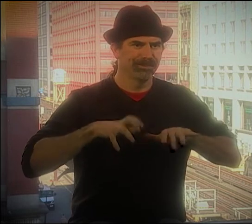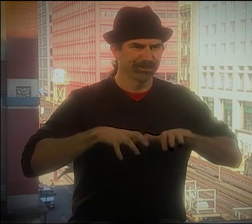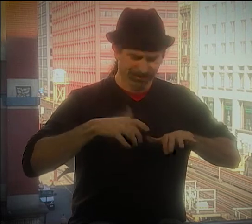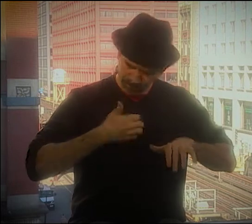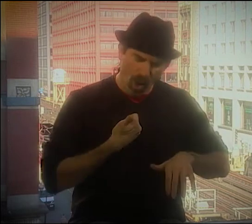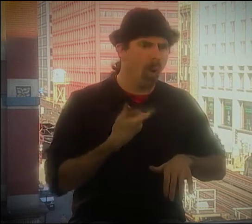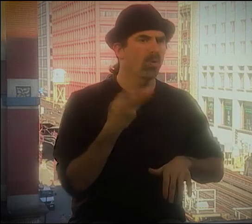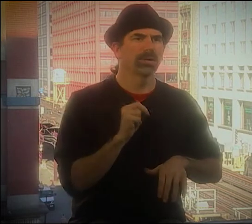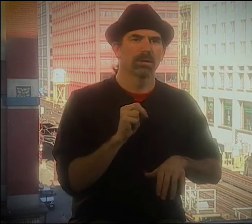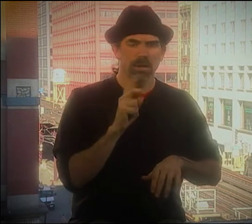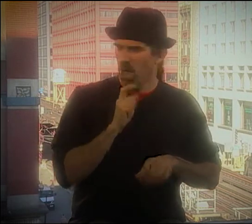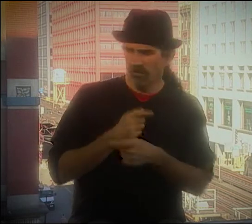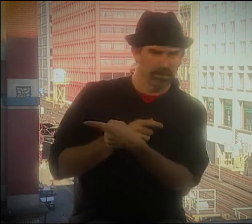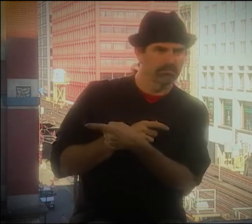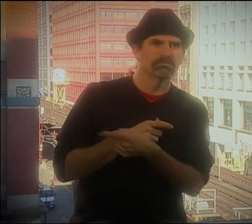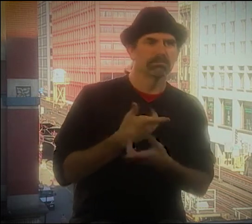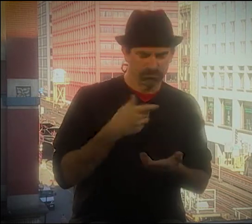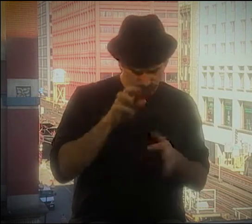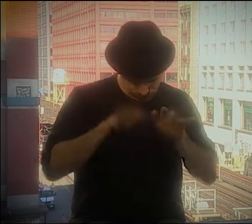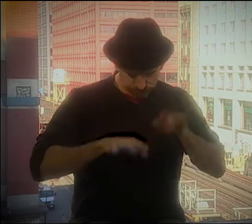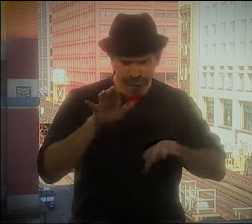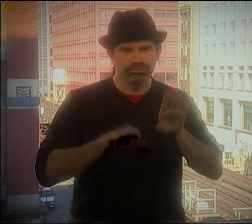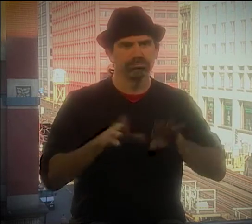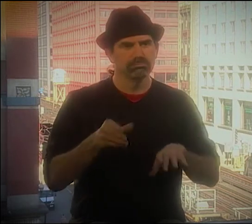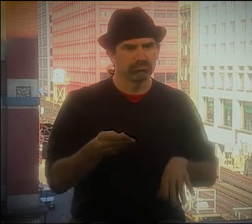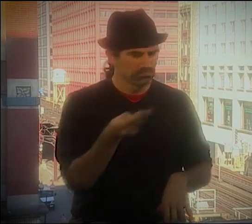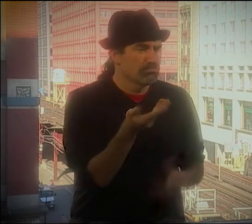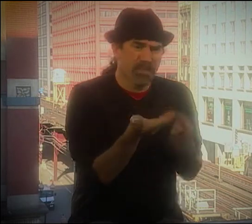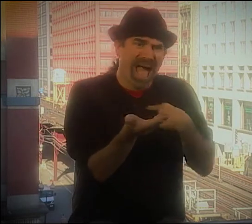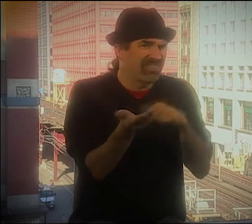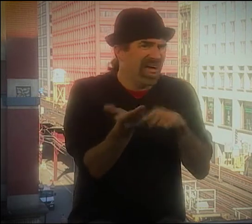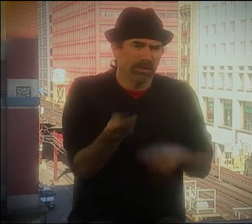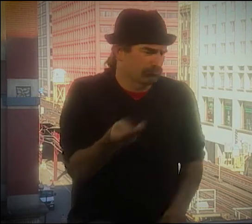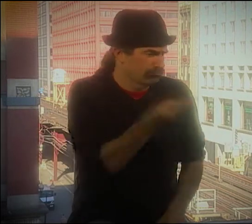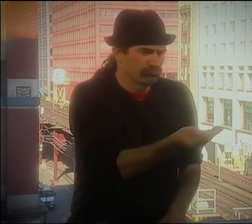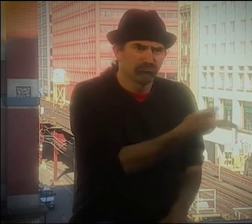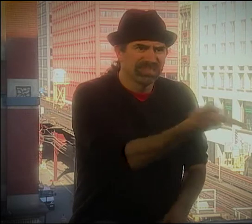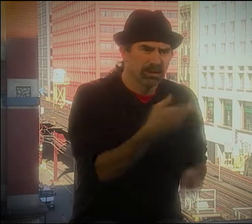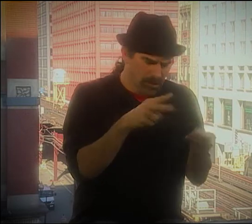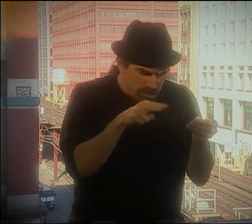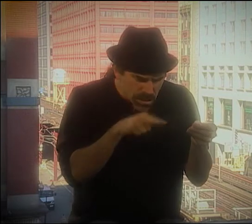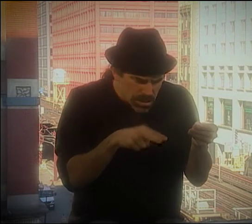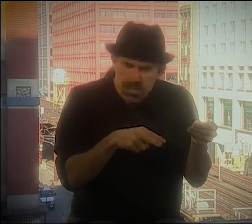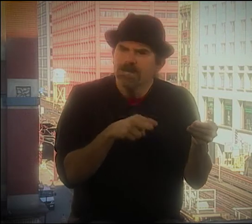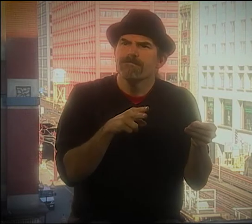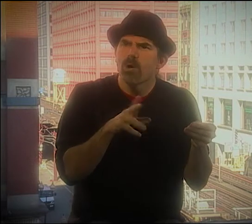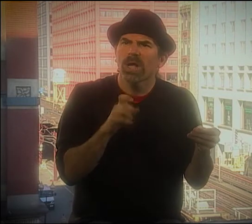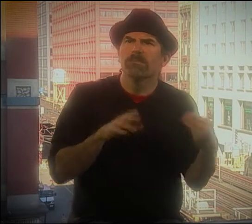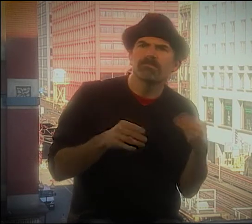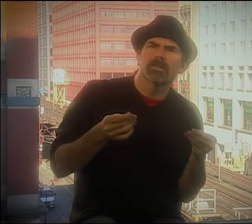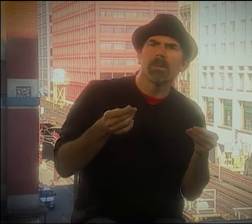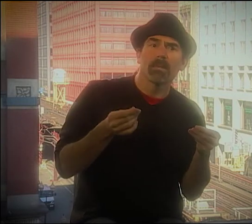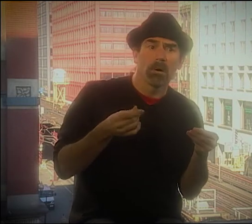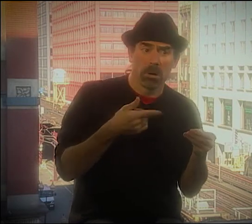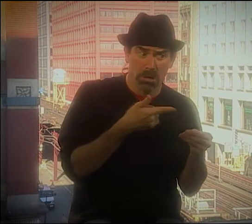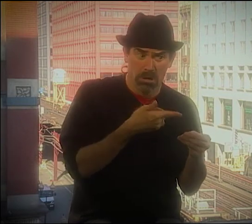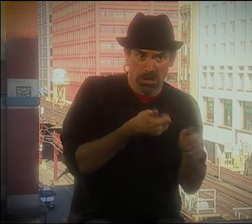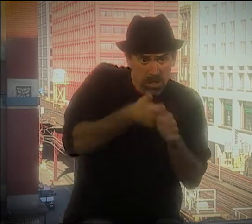YOU KNOW, LIKE THE DINOSAUR THING AND SOME OF THE OTHER STUFF. IT WAS ALREADY BEEN WRITTEN, AND I WOULD JUST GIVE IT TO HIM,